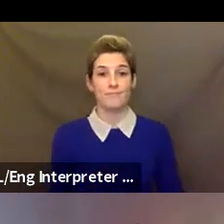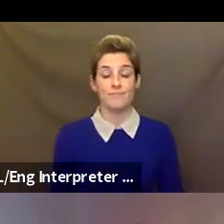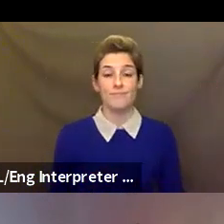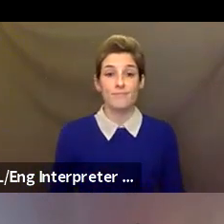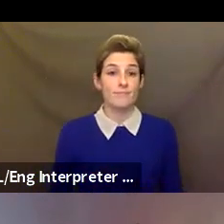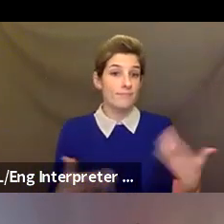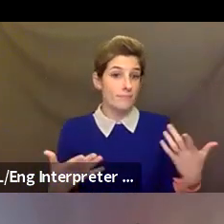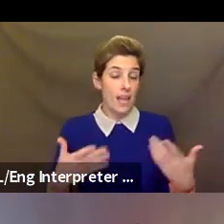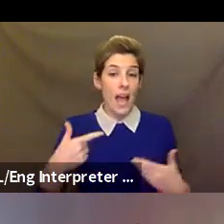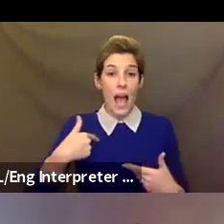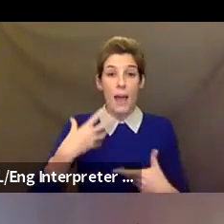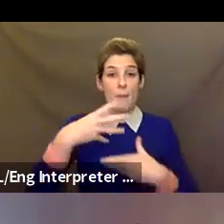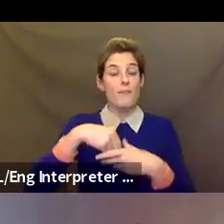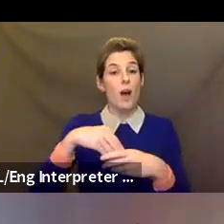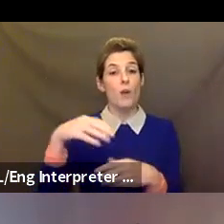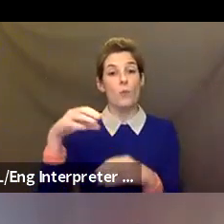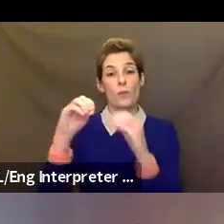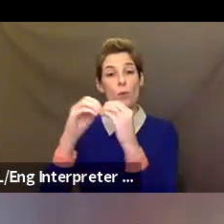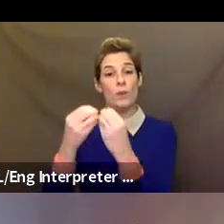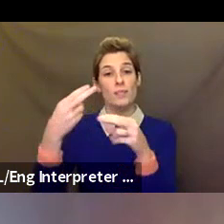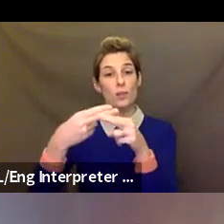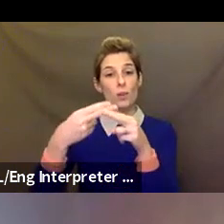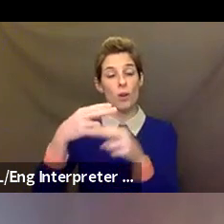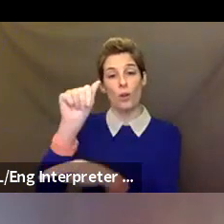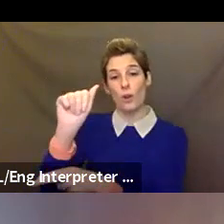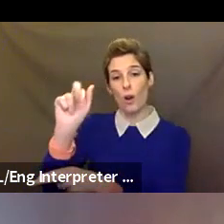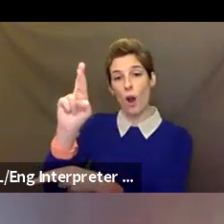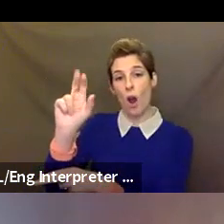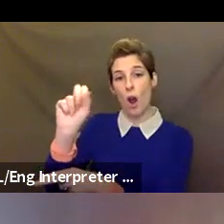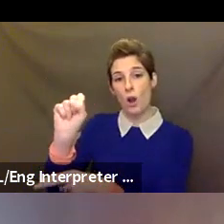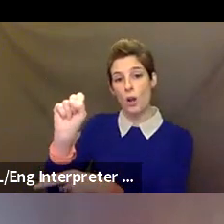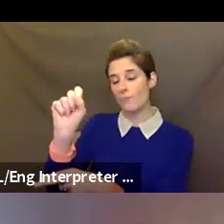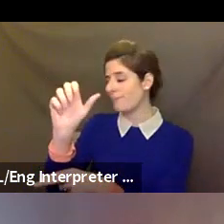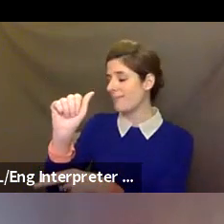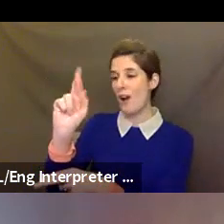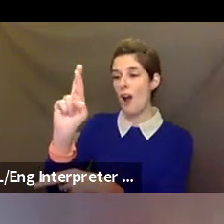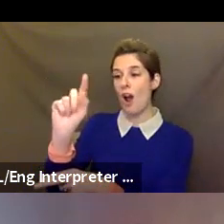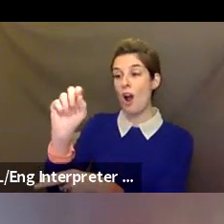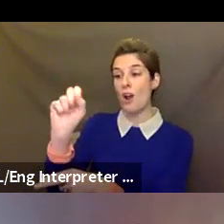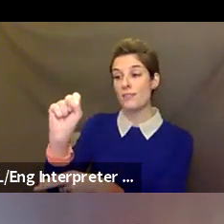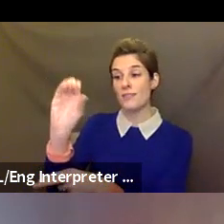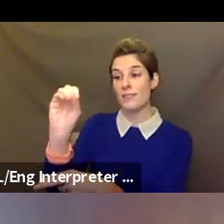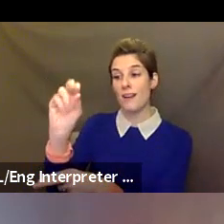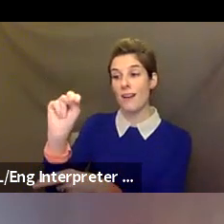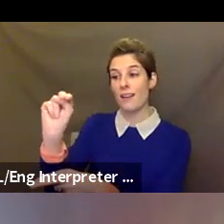bit about ArtsConnection, ArtsConnection brings programs in dance, theater, music, visual arts, and media arts to public